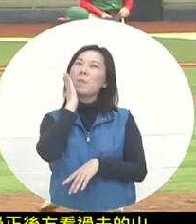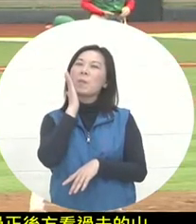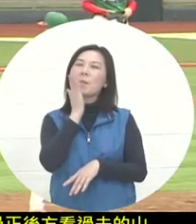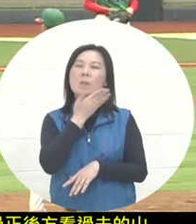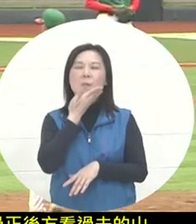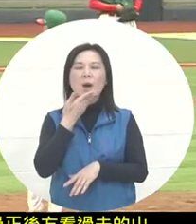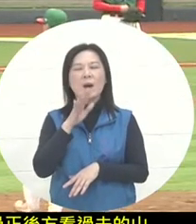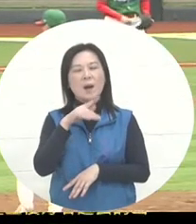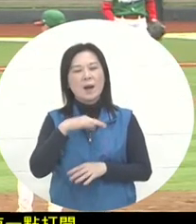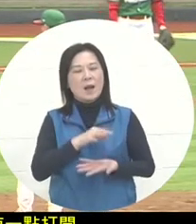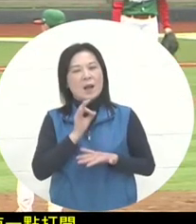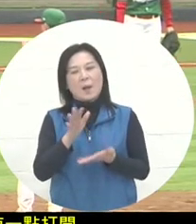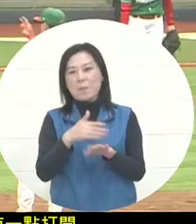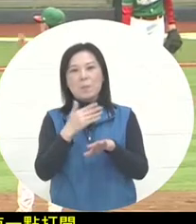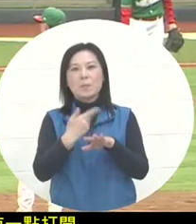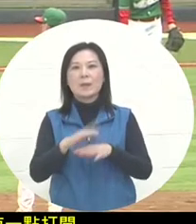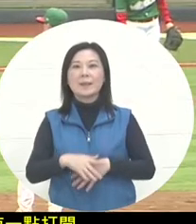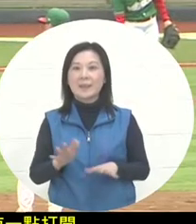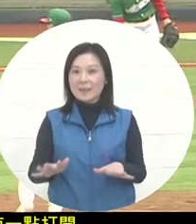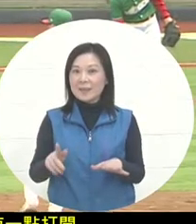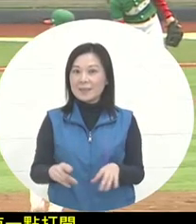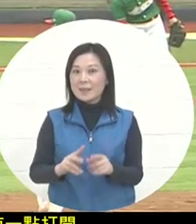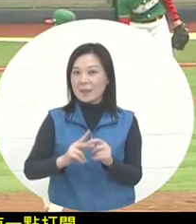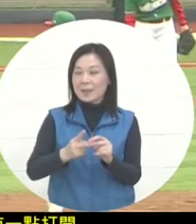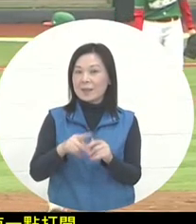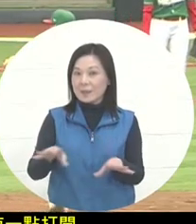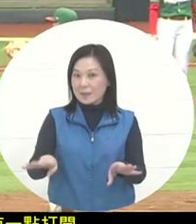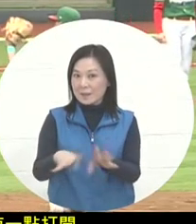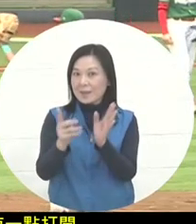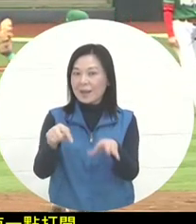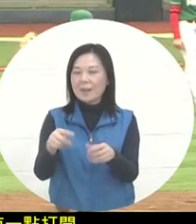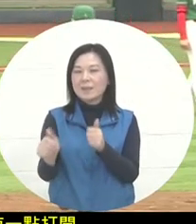seems that the light is a little brighter than when the game started.